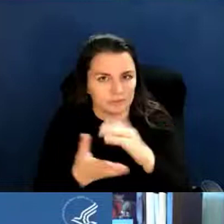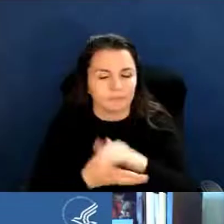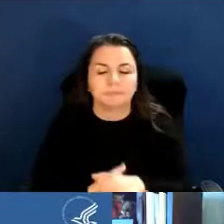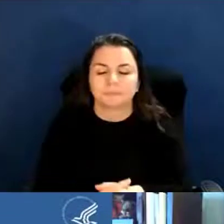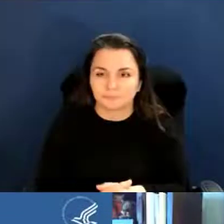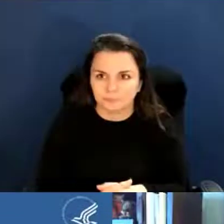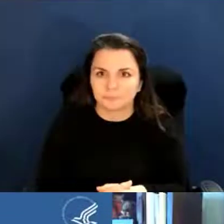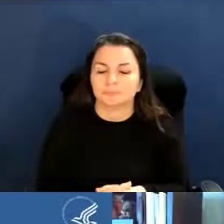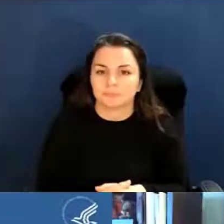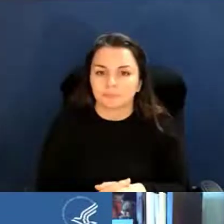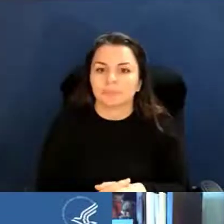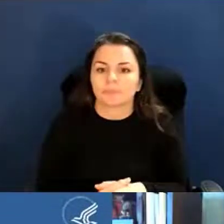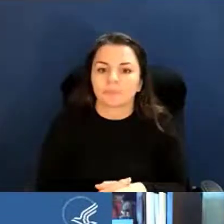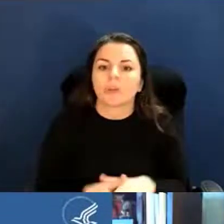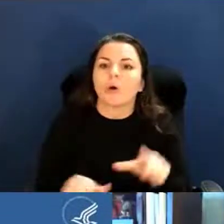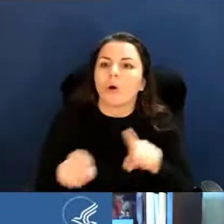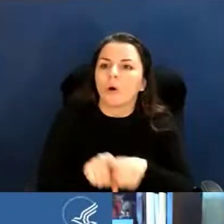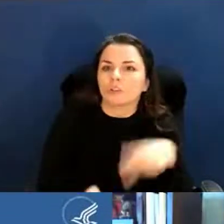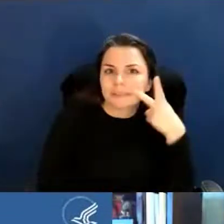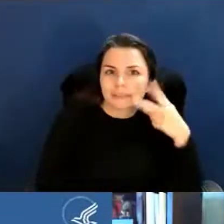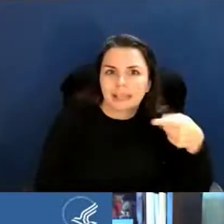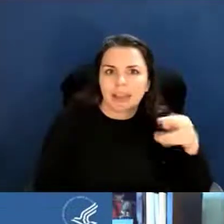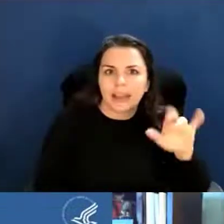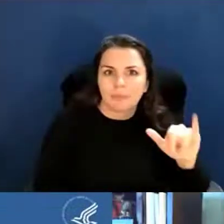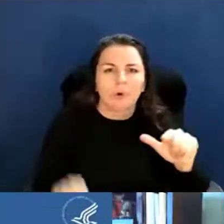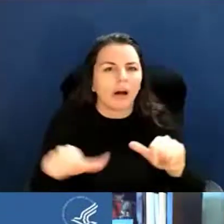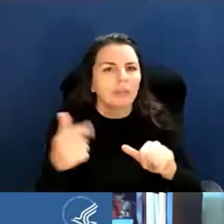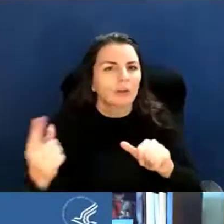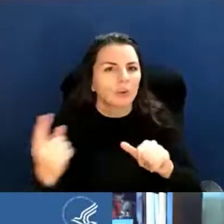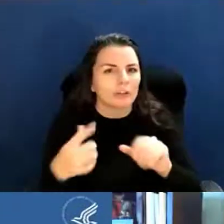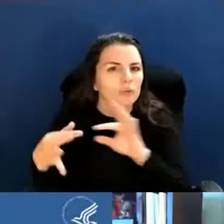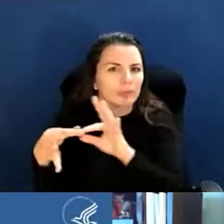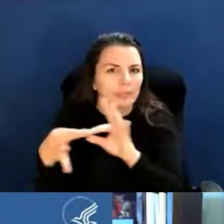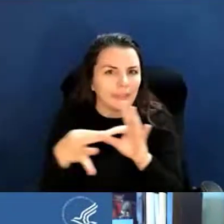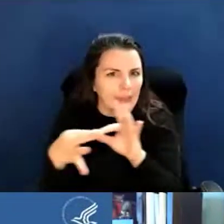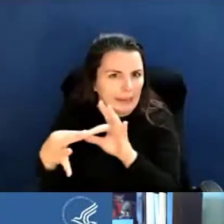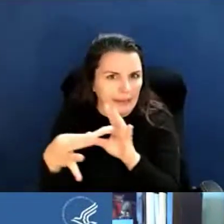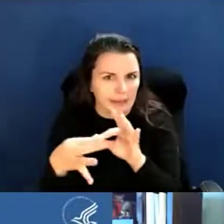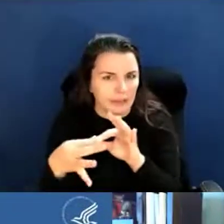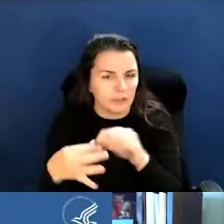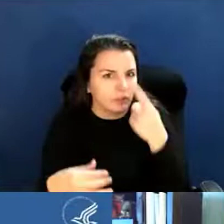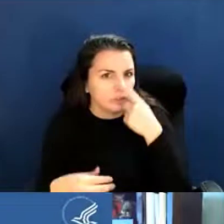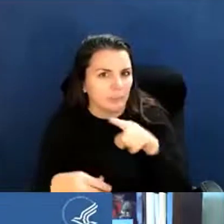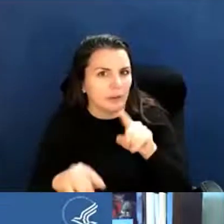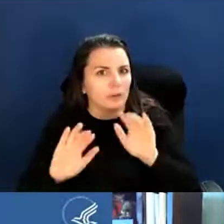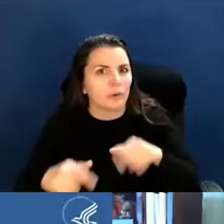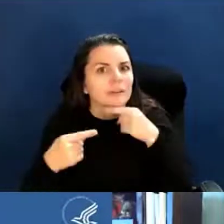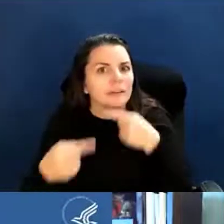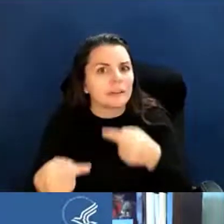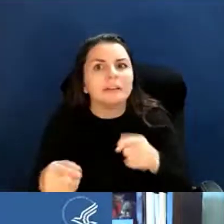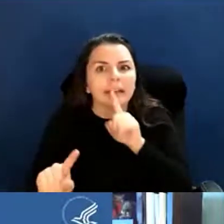April, I'm seeing another question that's very similar to review. April Harrison: Okay. Ashlee Lane: Can we go ahead and answer it? April Harrison: Sure, thank you.